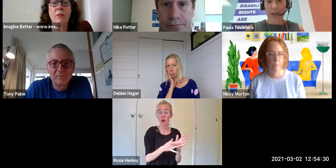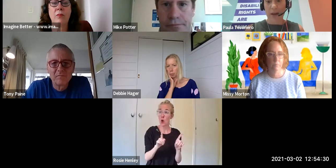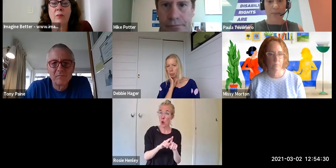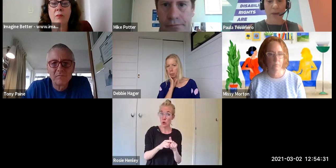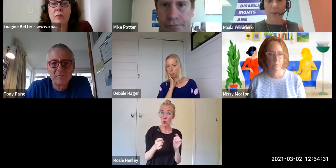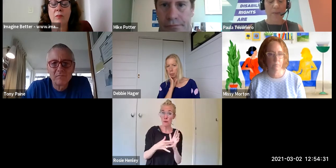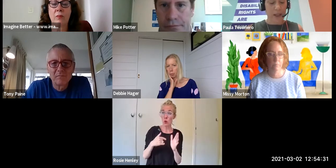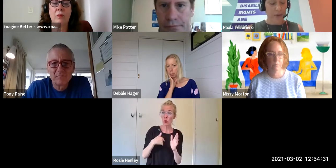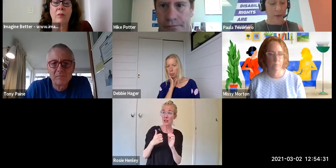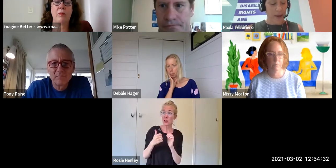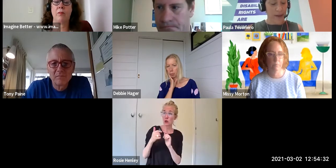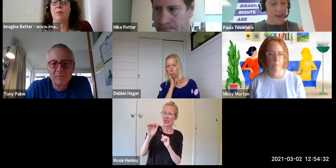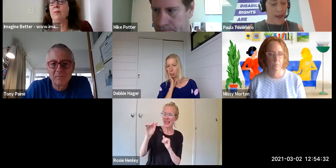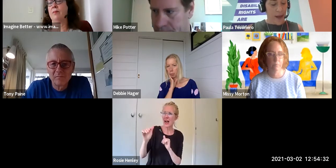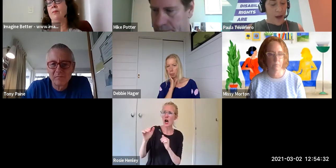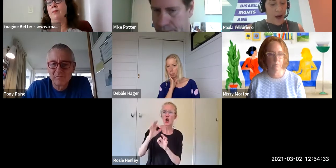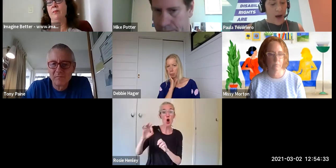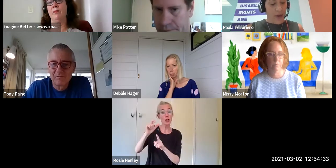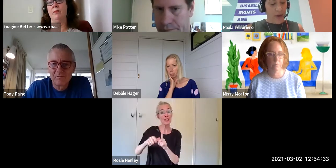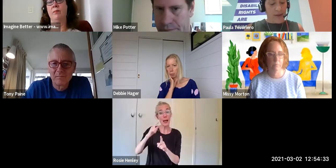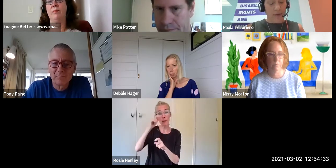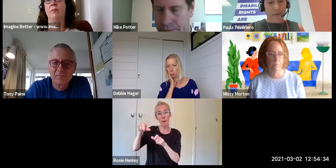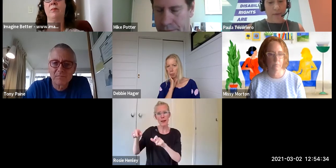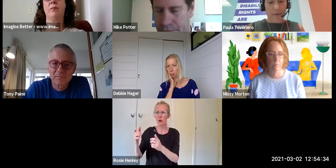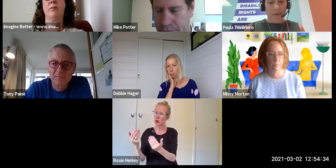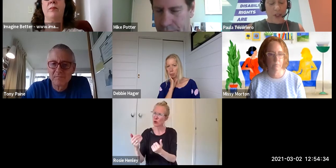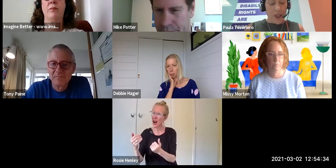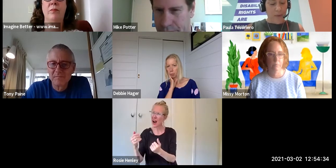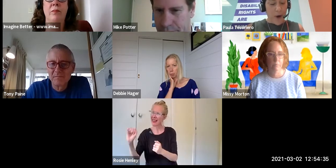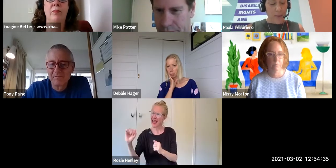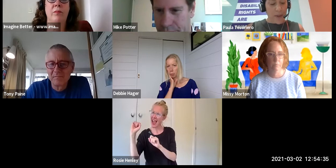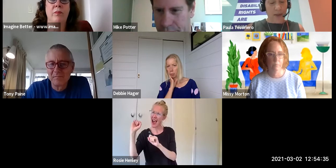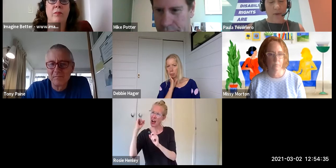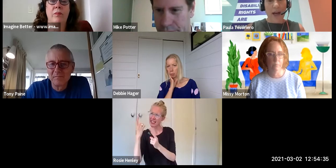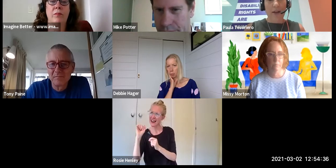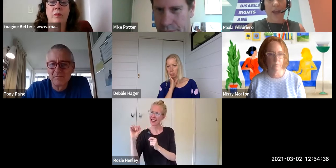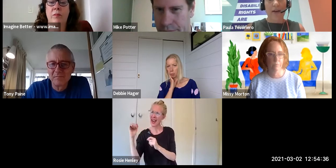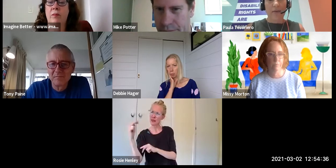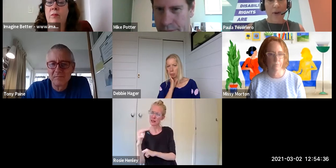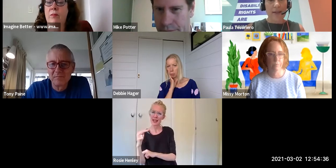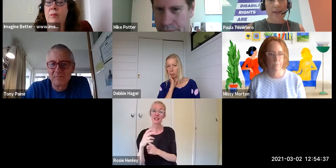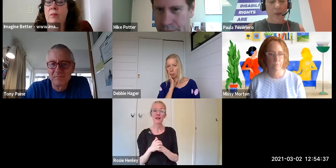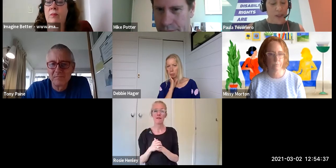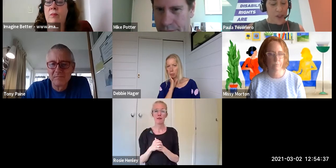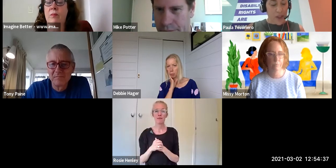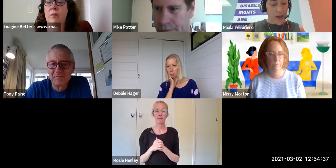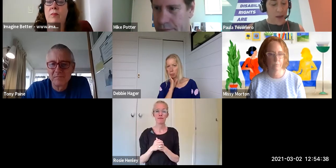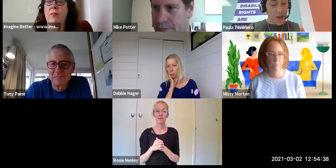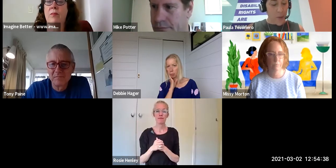get a perspective on things. I think just sort of finishing up from my perspective around that advice question you